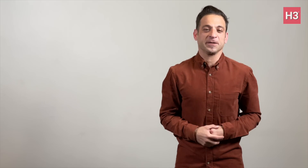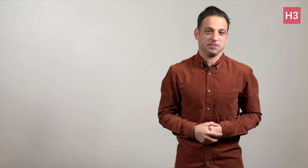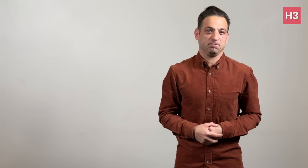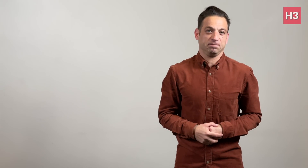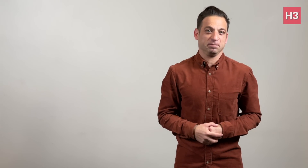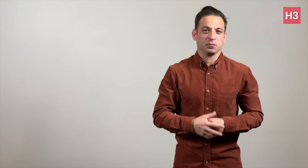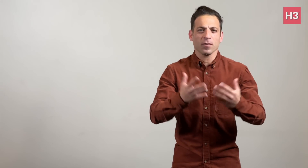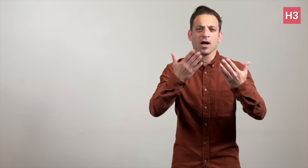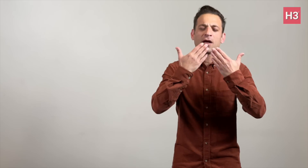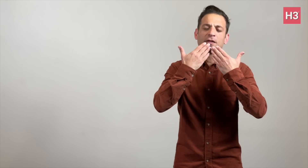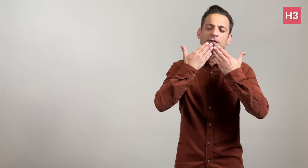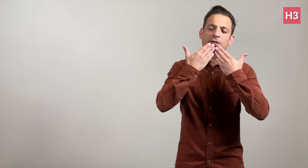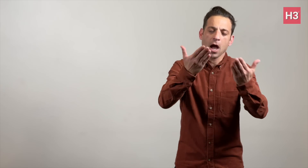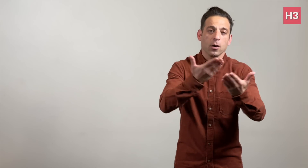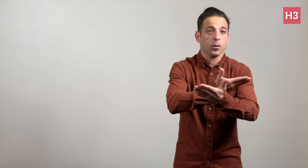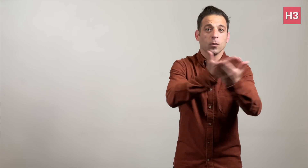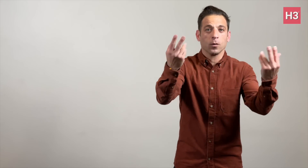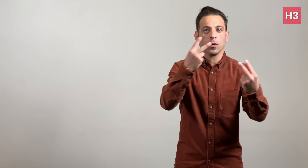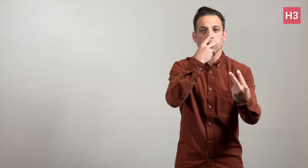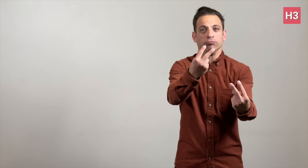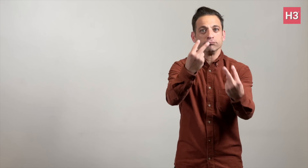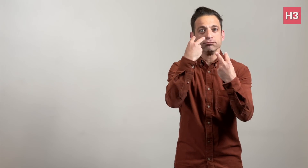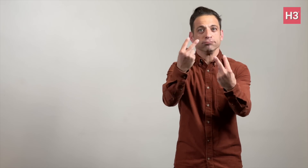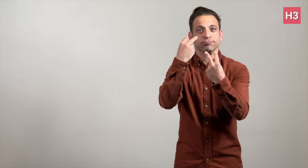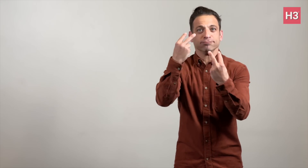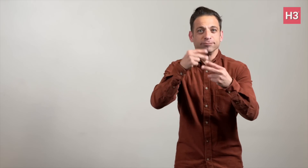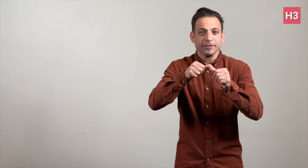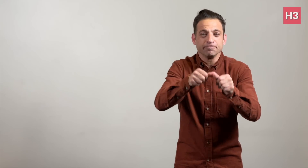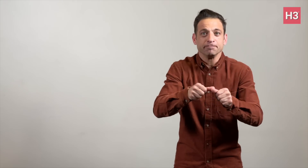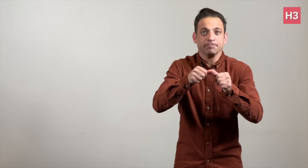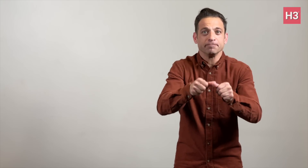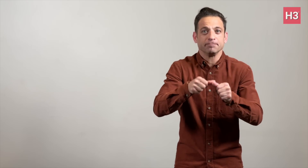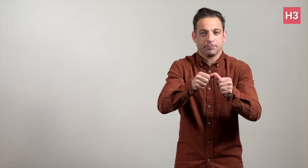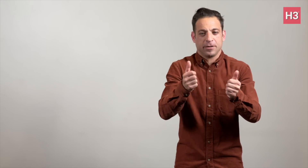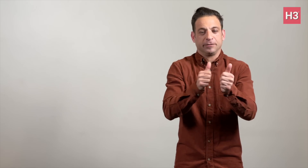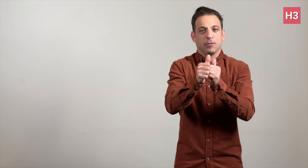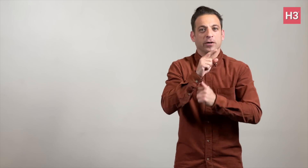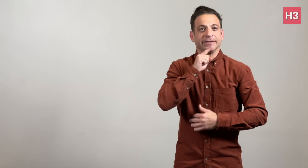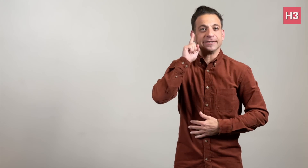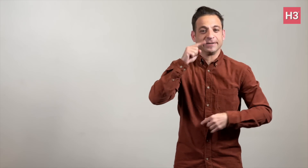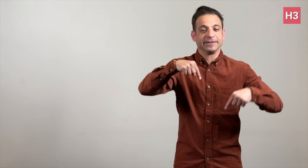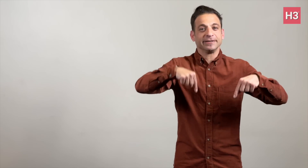Thank you for viewing SportsDeaf at H3 World TV.